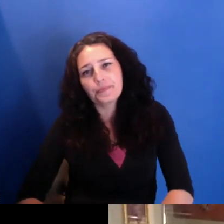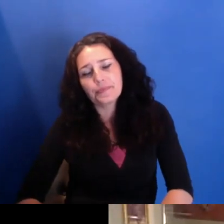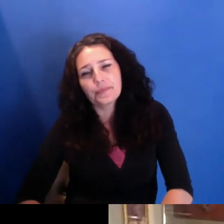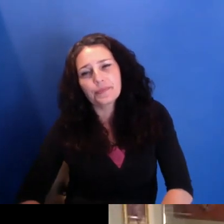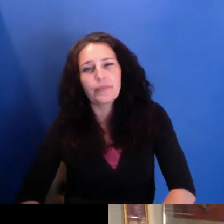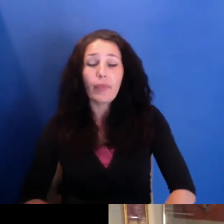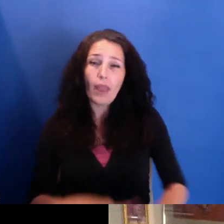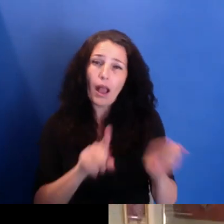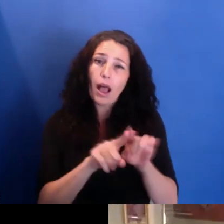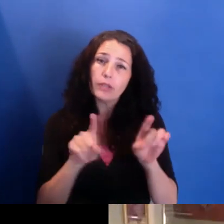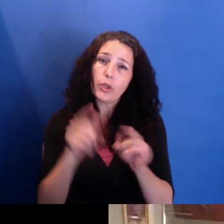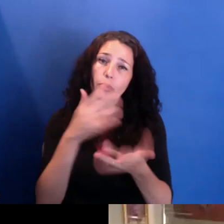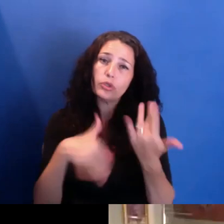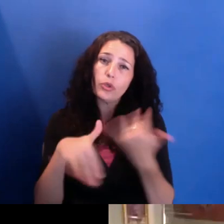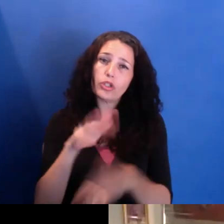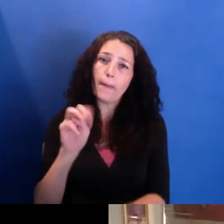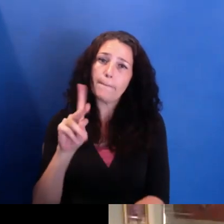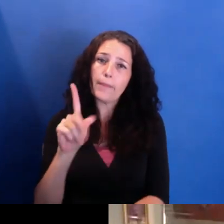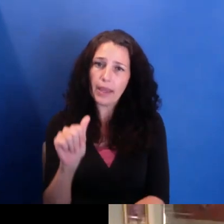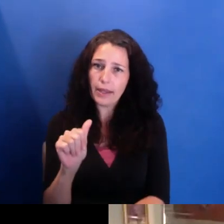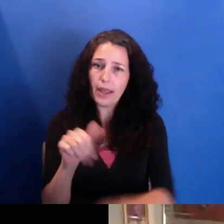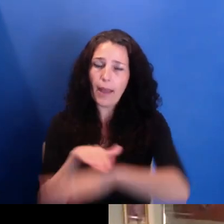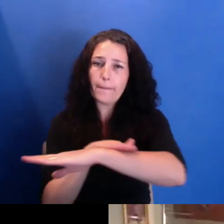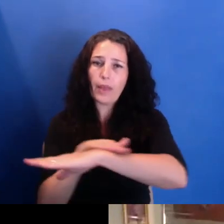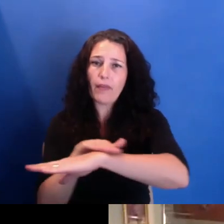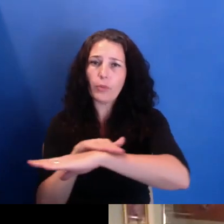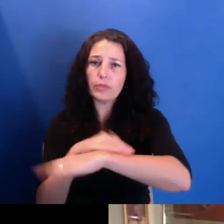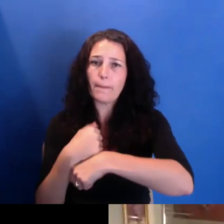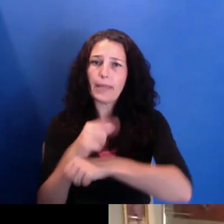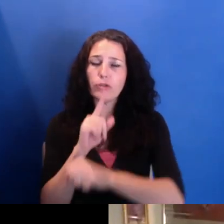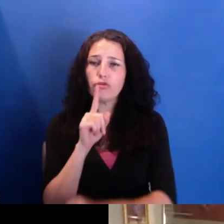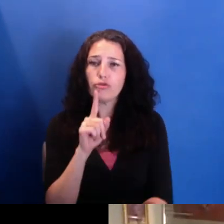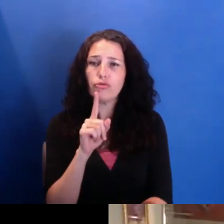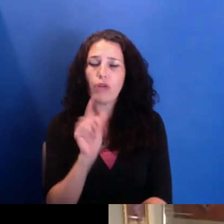really beginning to make sure that our voices,